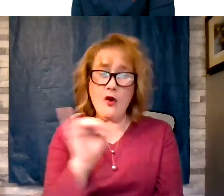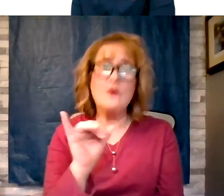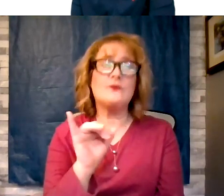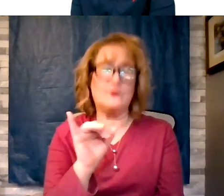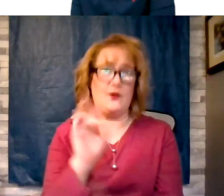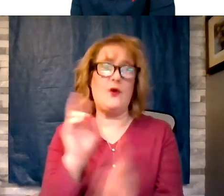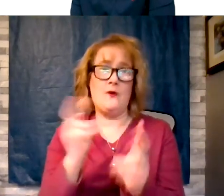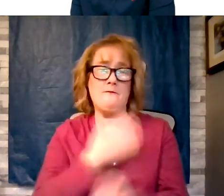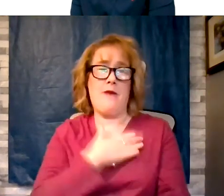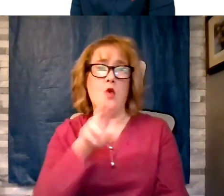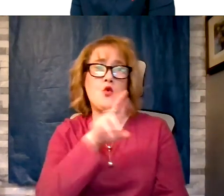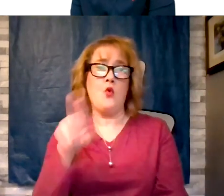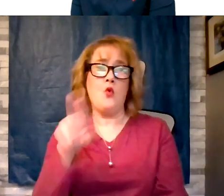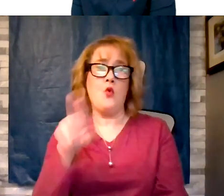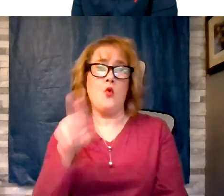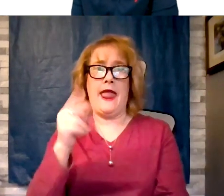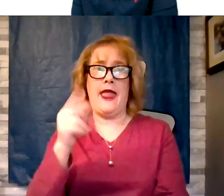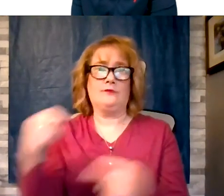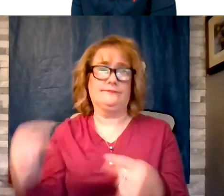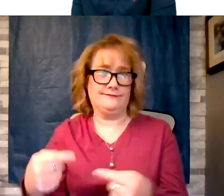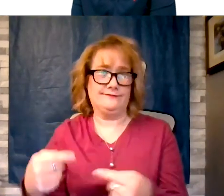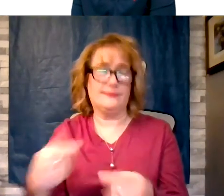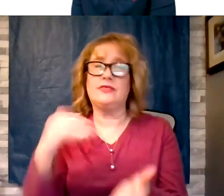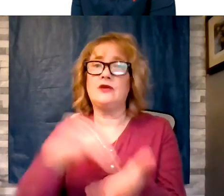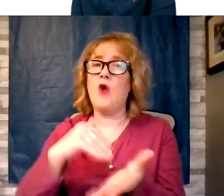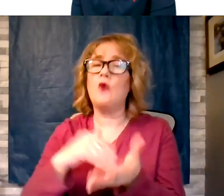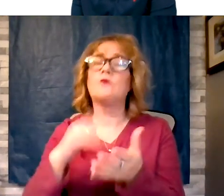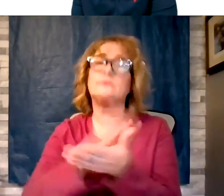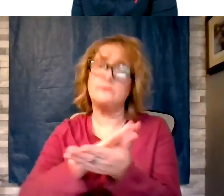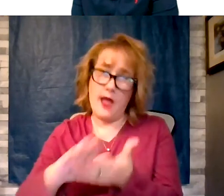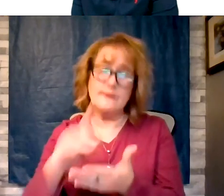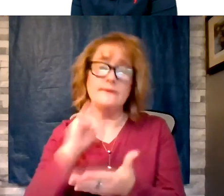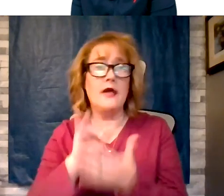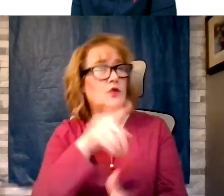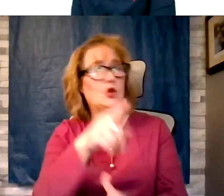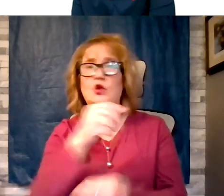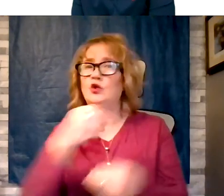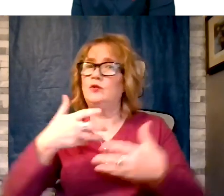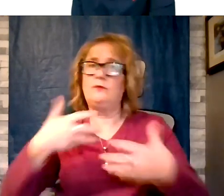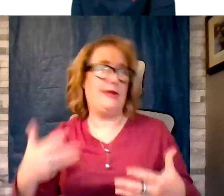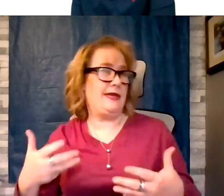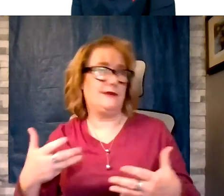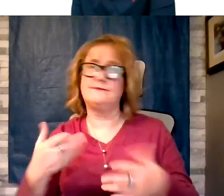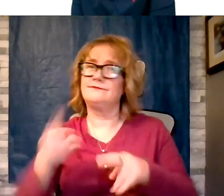doctor he was very nice to me he says you are too big. He didn't go the F word but he just told